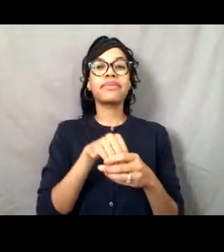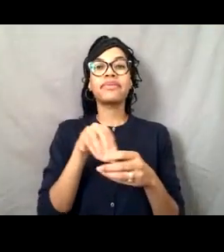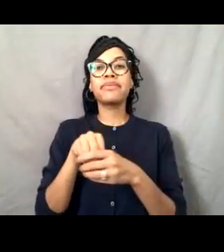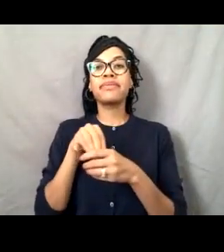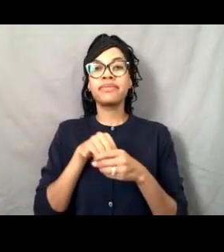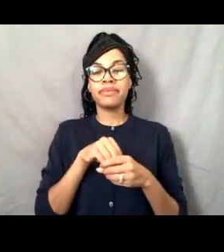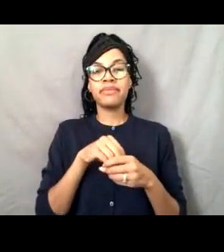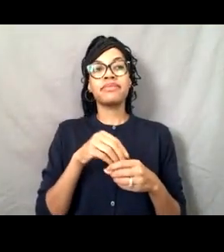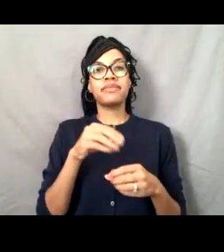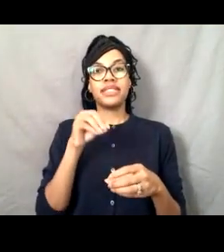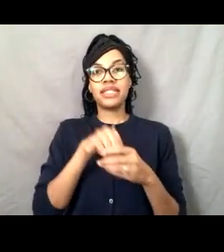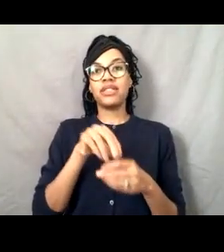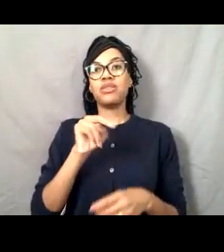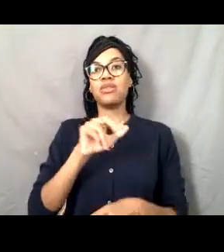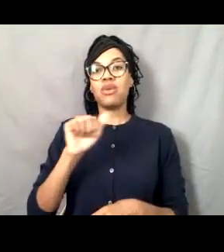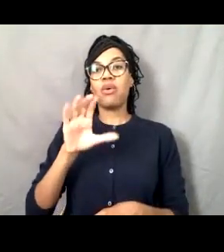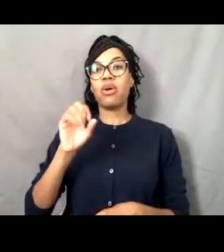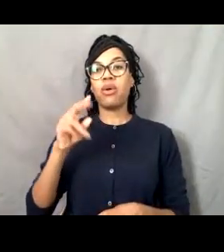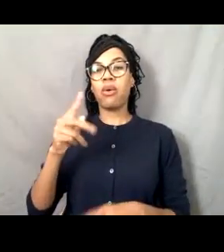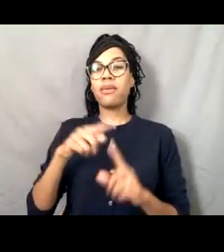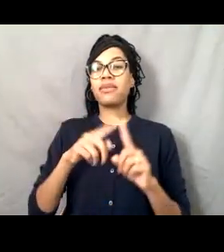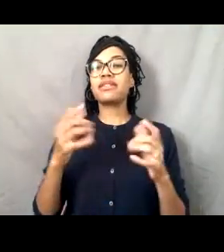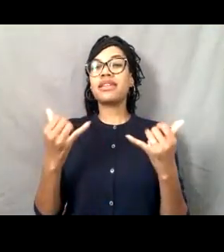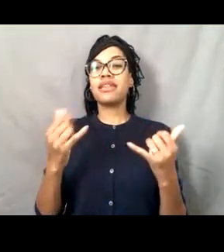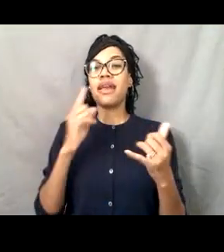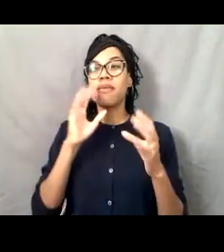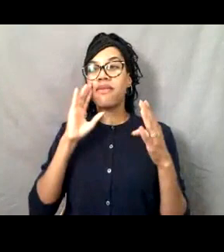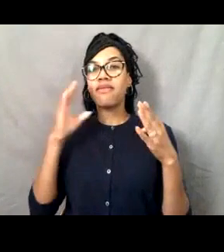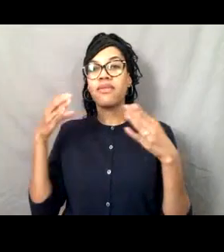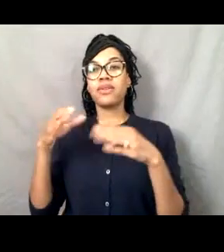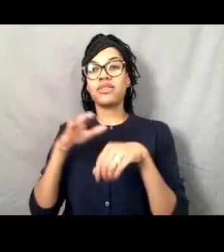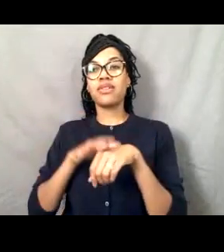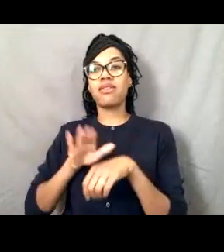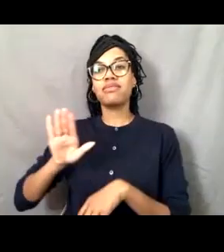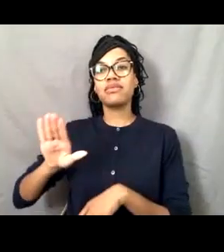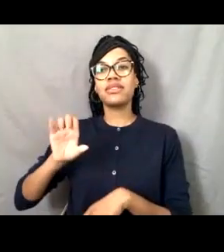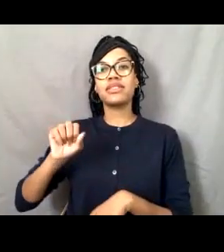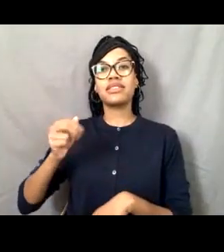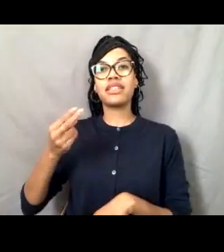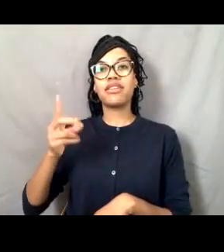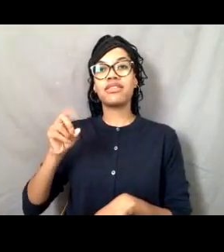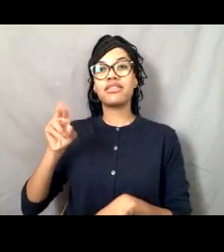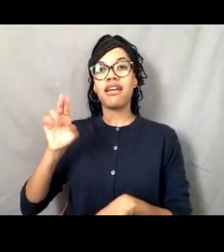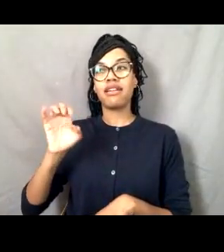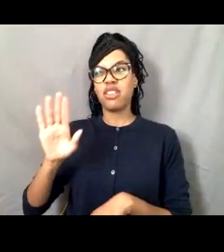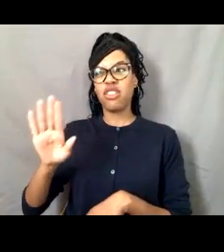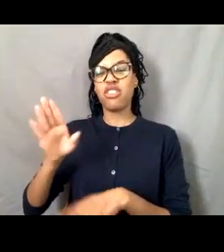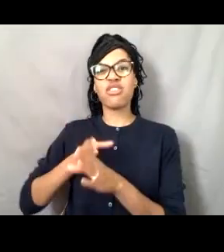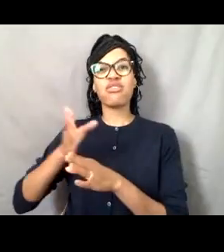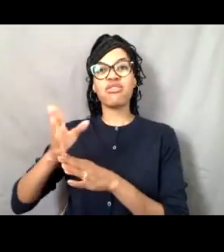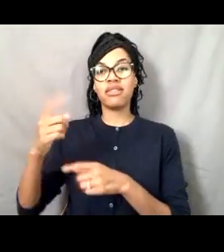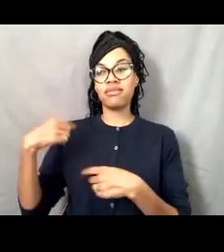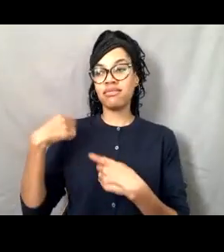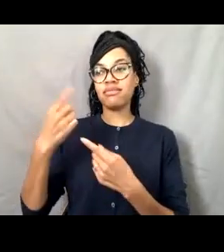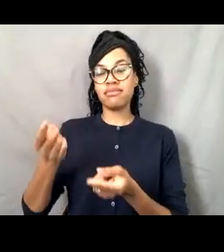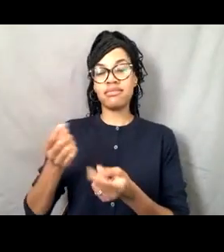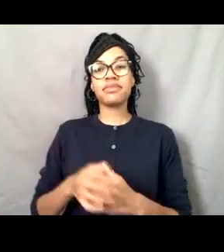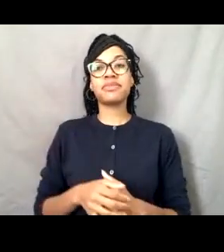and learn how she charted her career through the NOAA Corps. While we'll be talking about NOAA's role in research and stewardship, we want to recognize